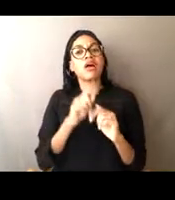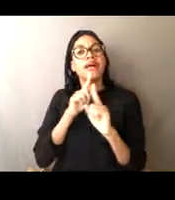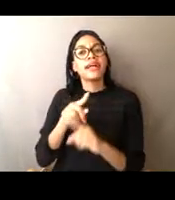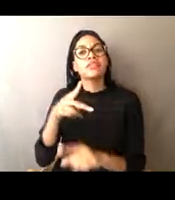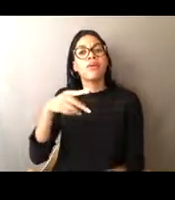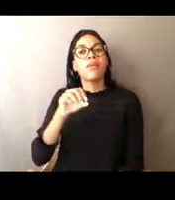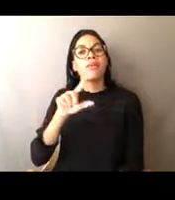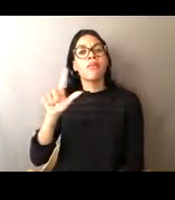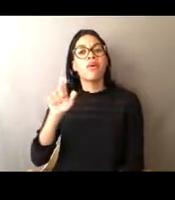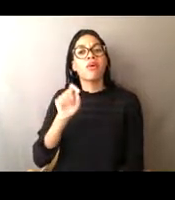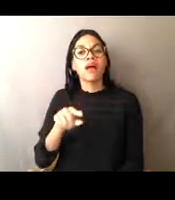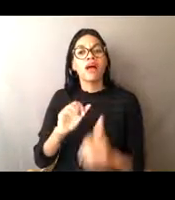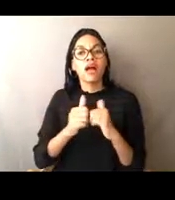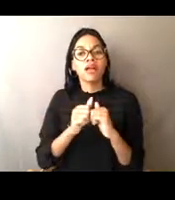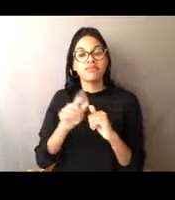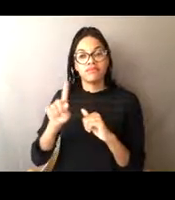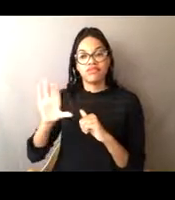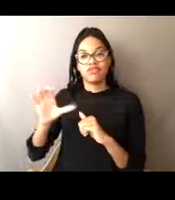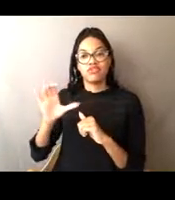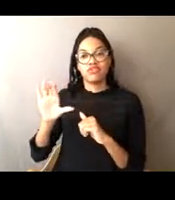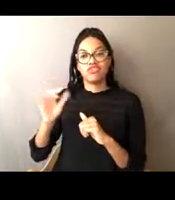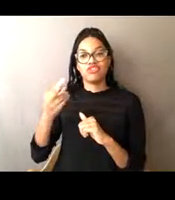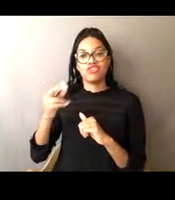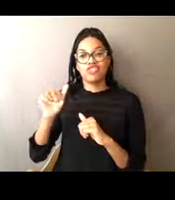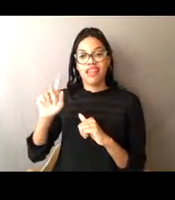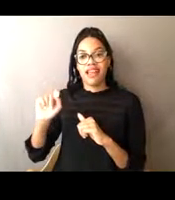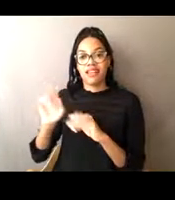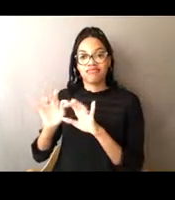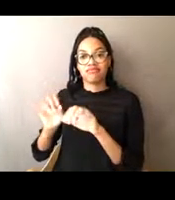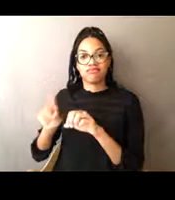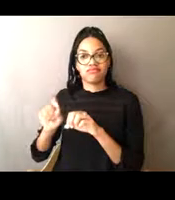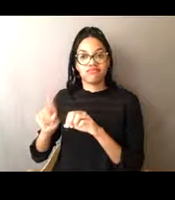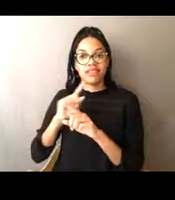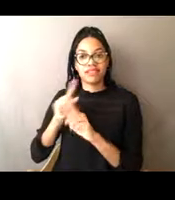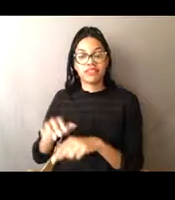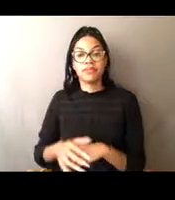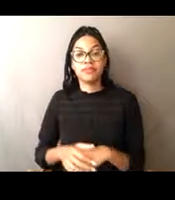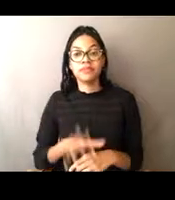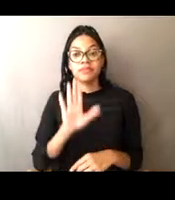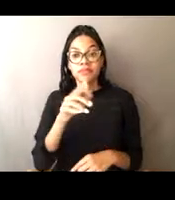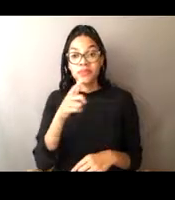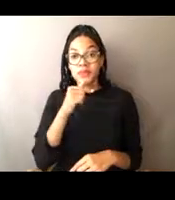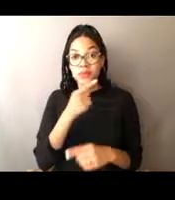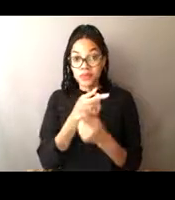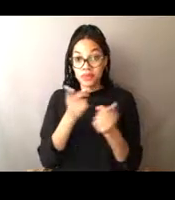All right, so we're going to start out with the first question. Who here likes to catch fish